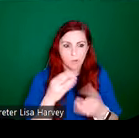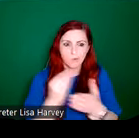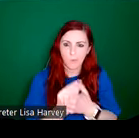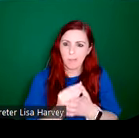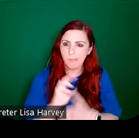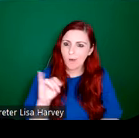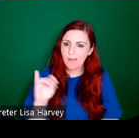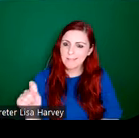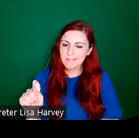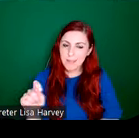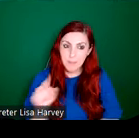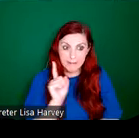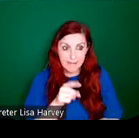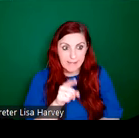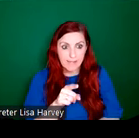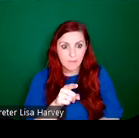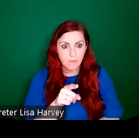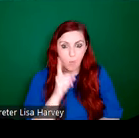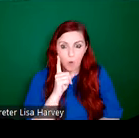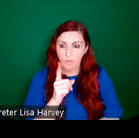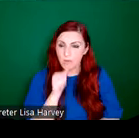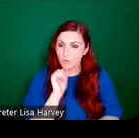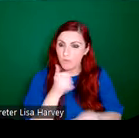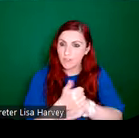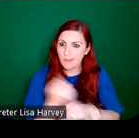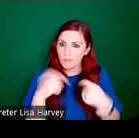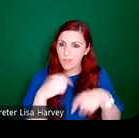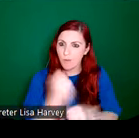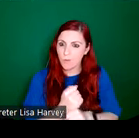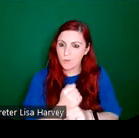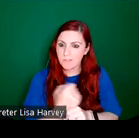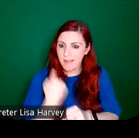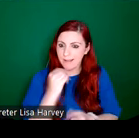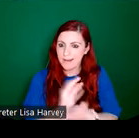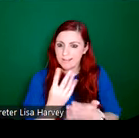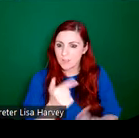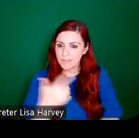but he was one of the original shareholders in 1925. And according to the